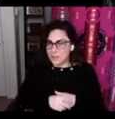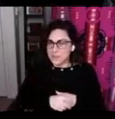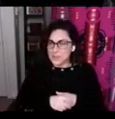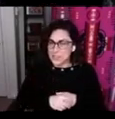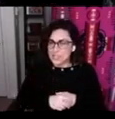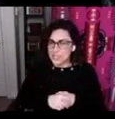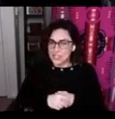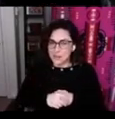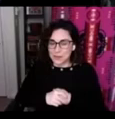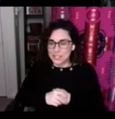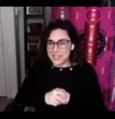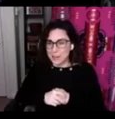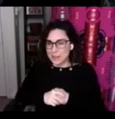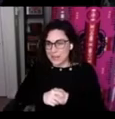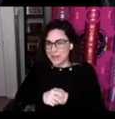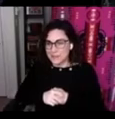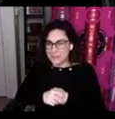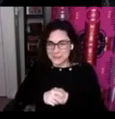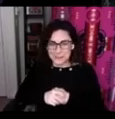so this is just our first stab at that